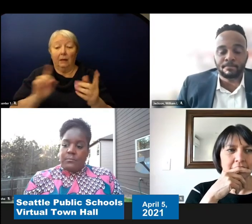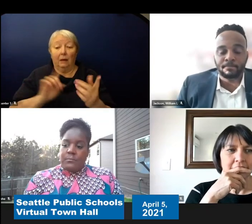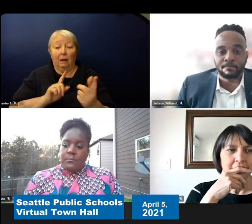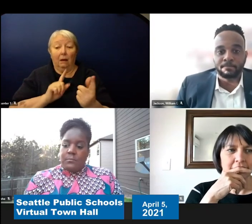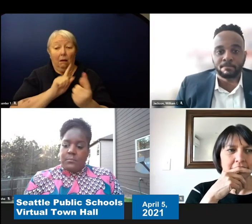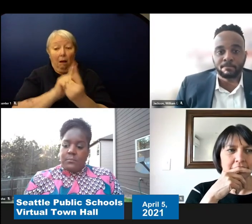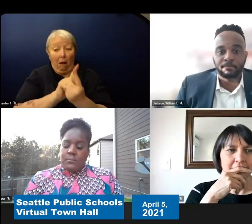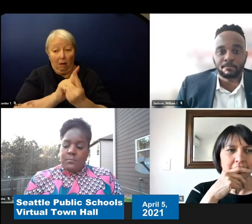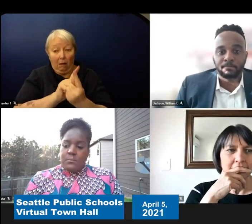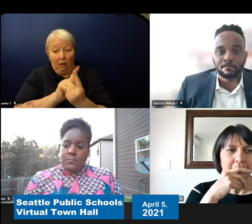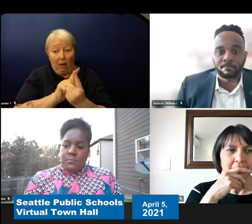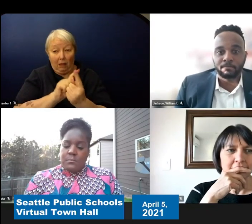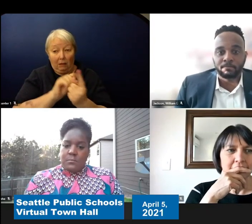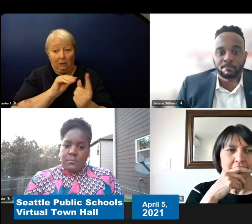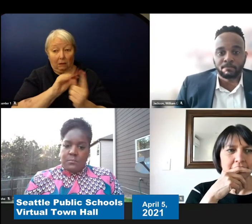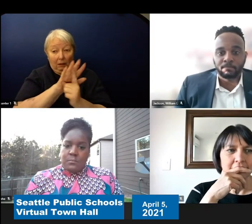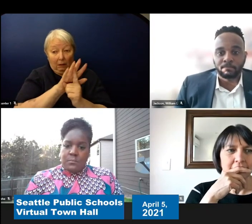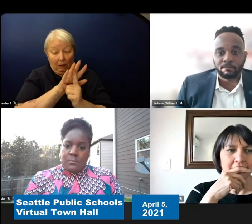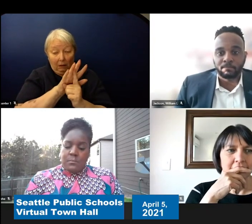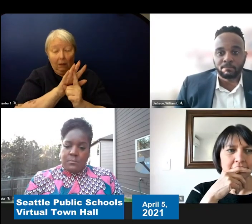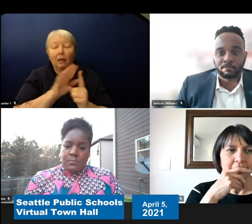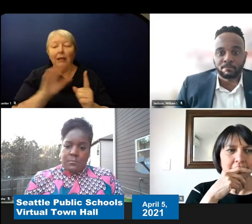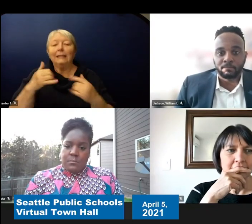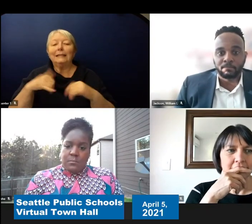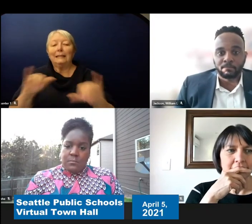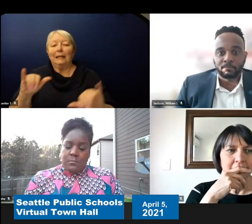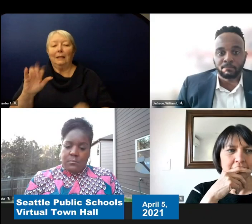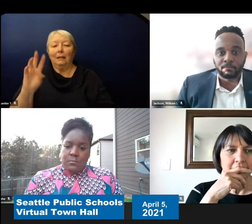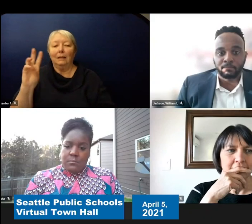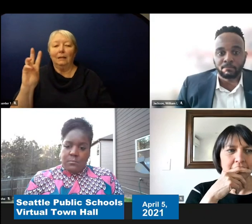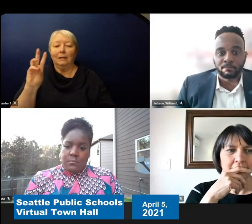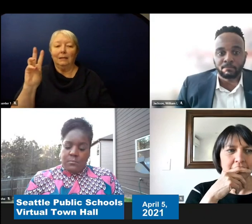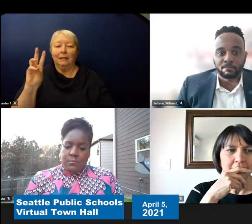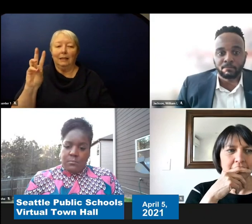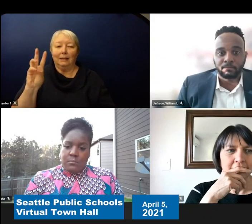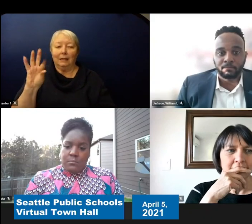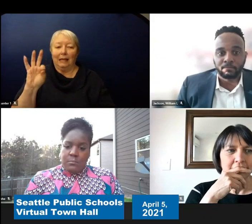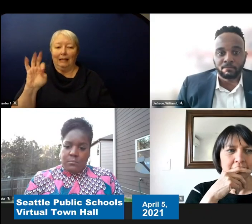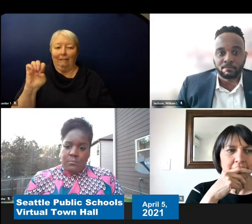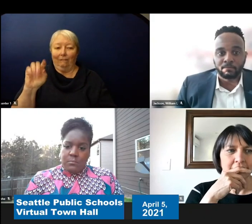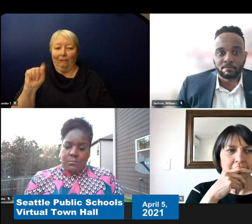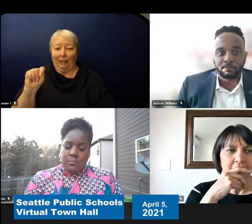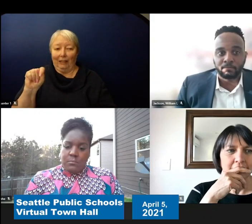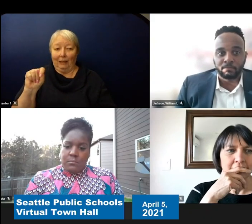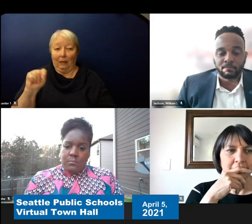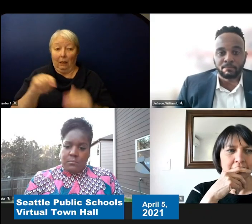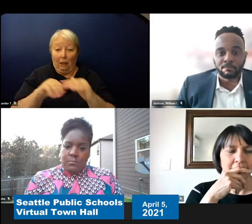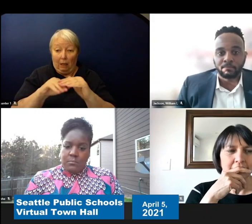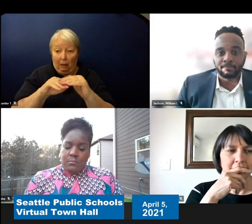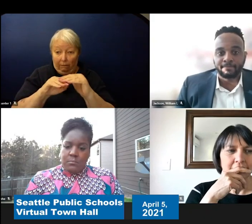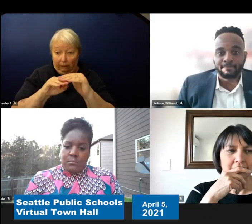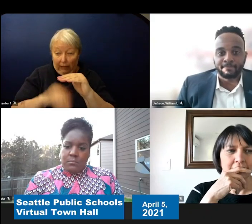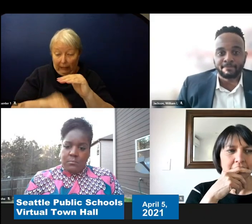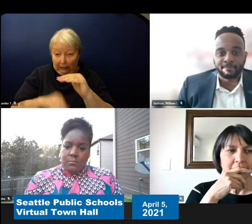So you are a ‘close contact’ if you're within that 6 feet for greater than 15 minutes. So for us,